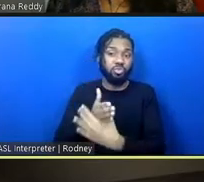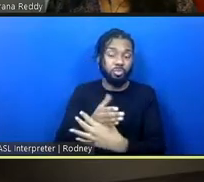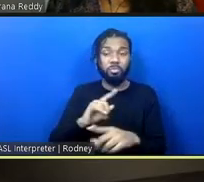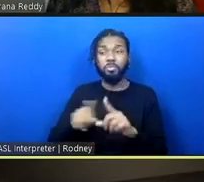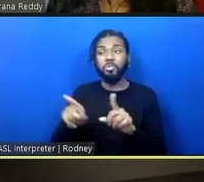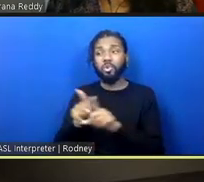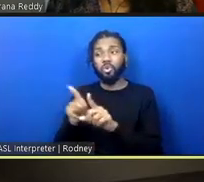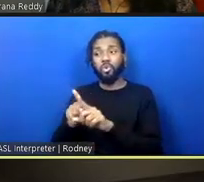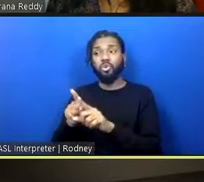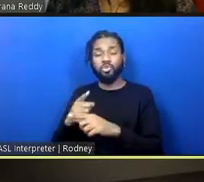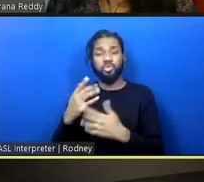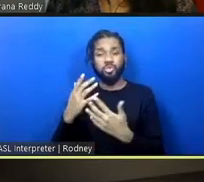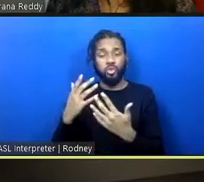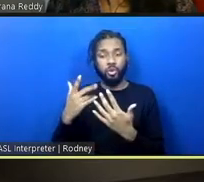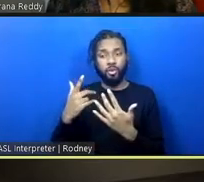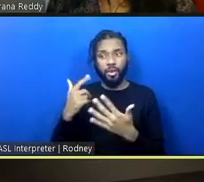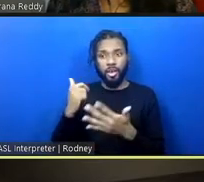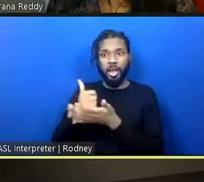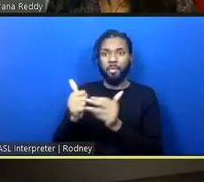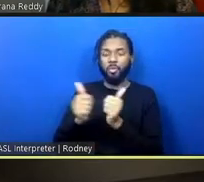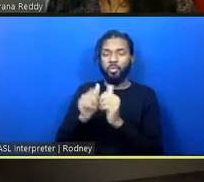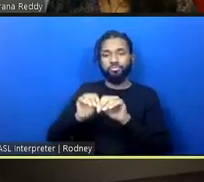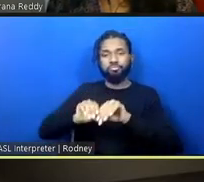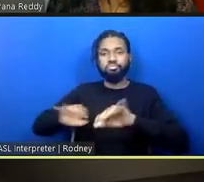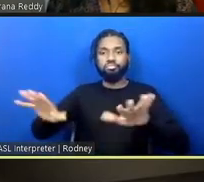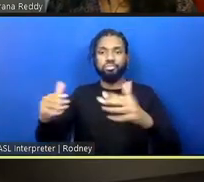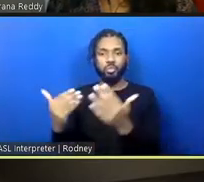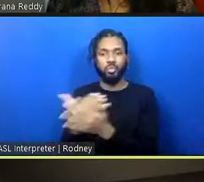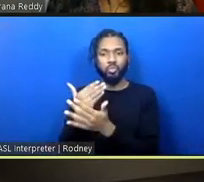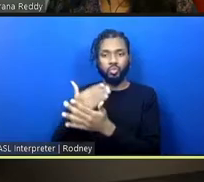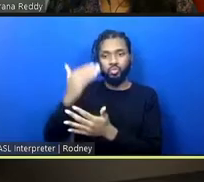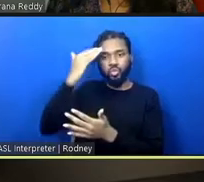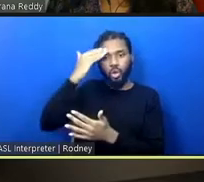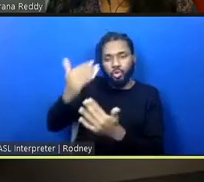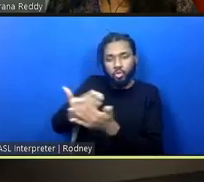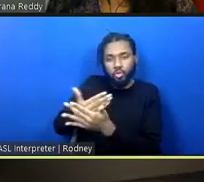of new knowledge and new kinds of narratives that we hope kind of push